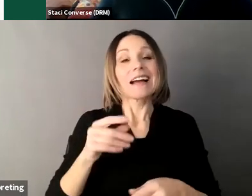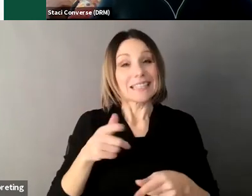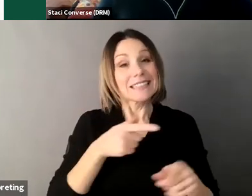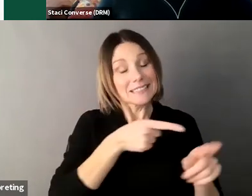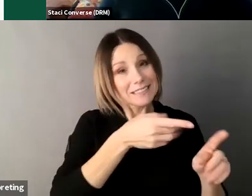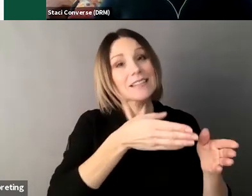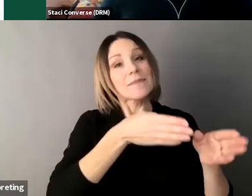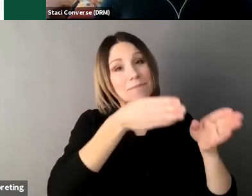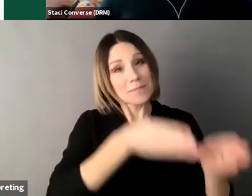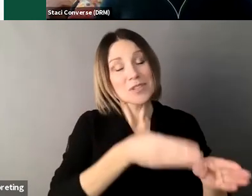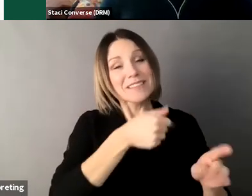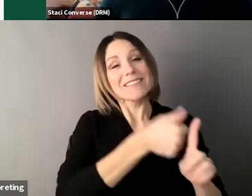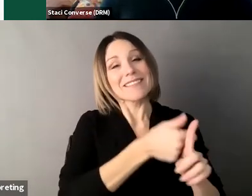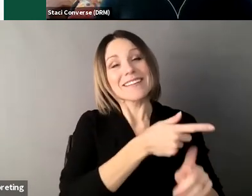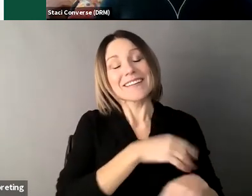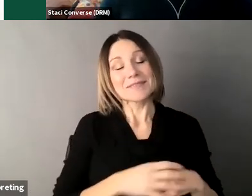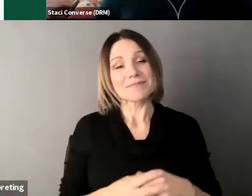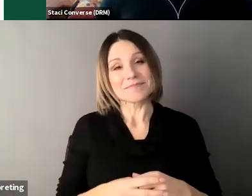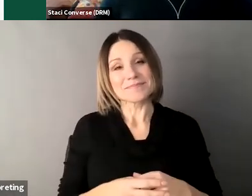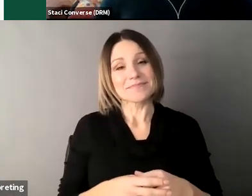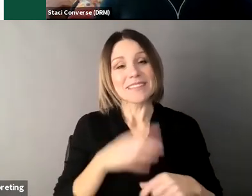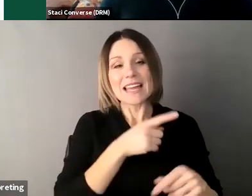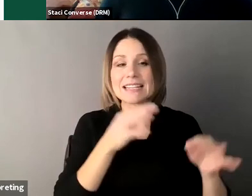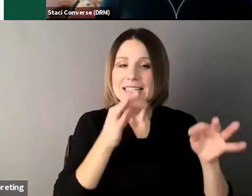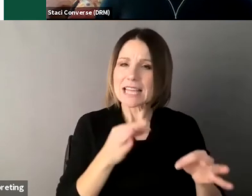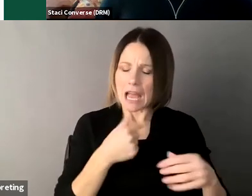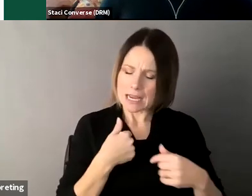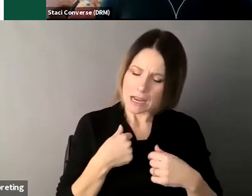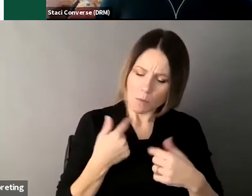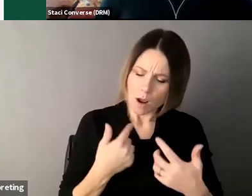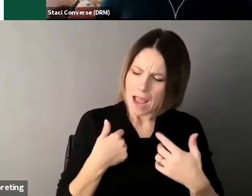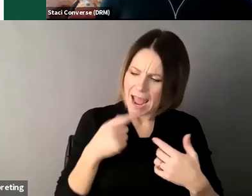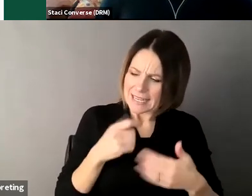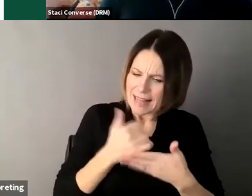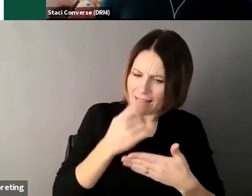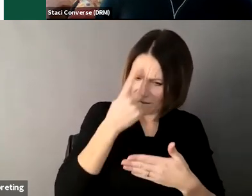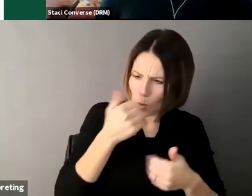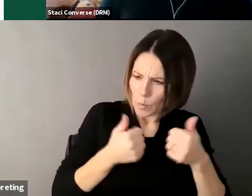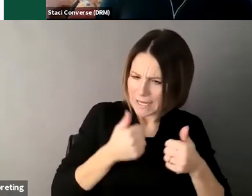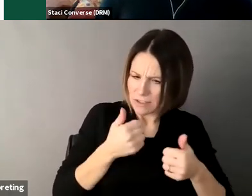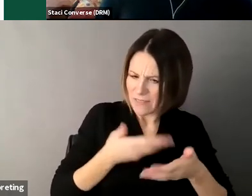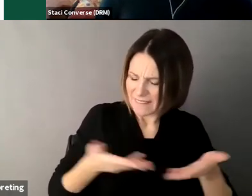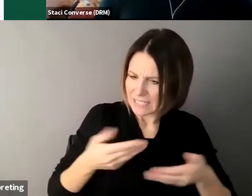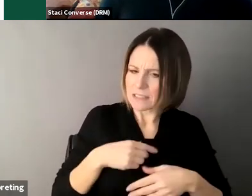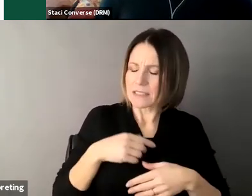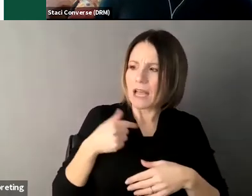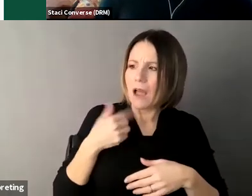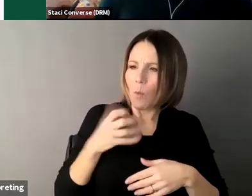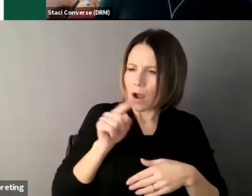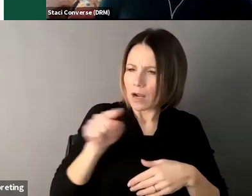they want support who they want to support them and what kind of support they want to receive the